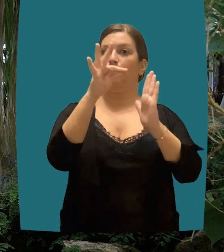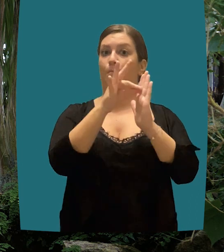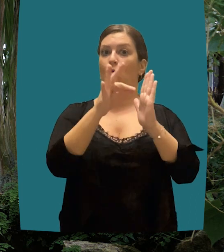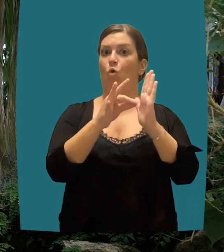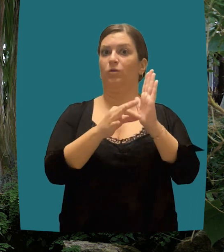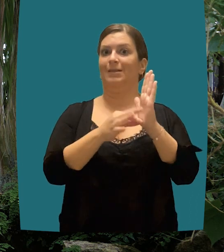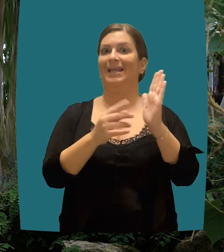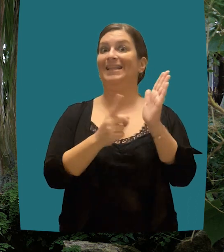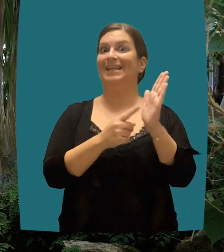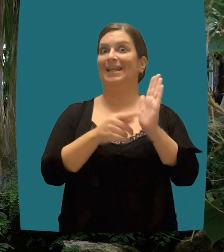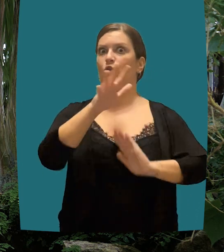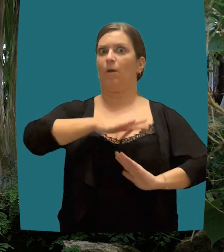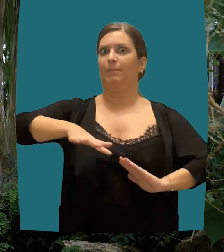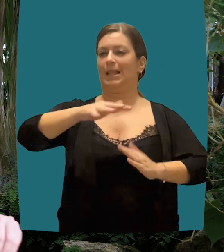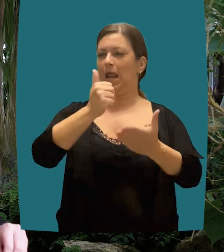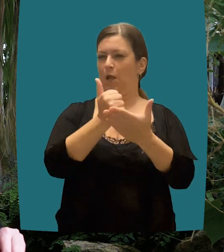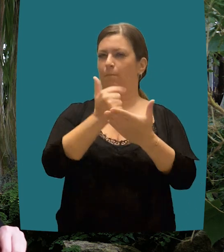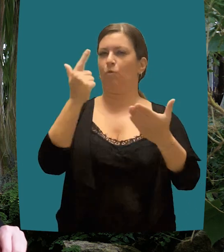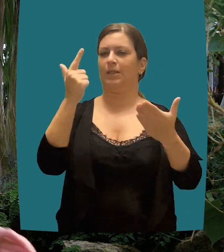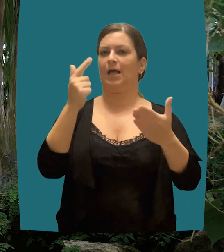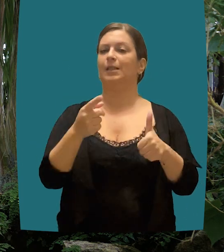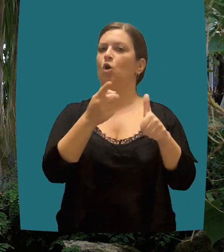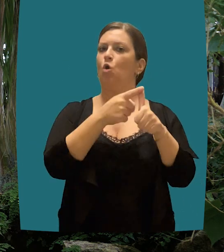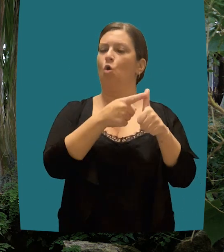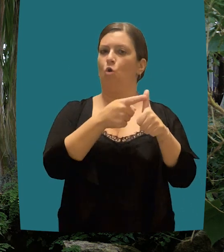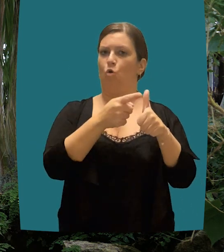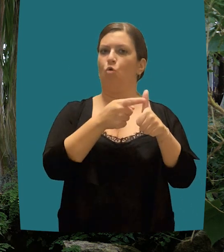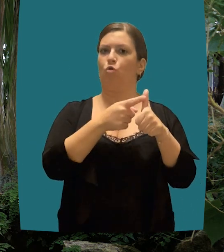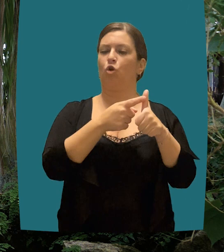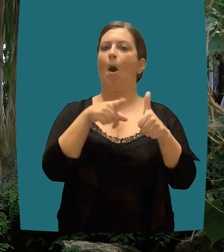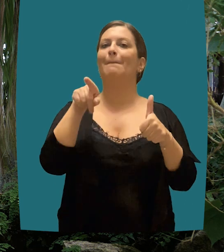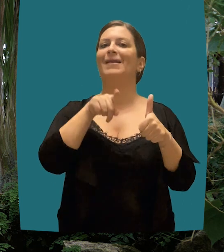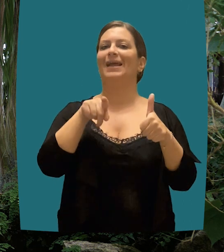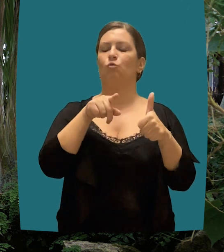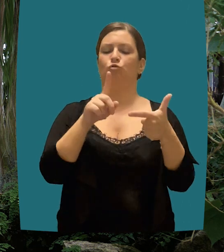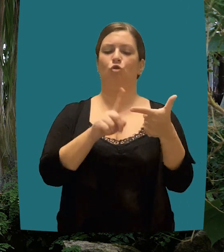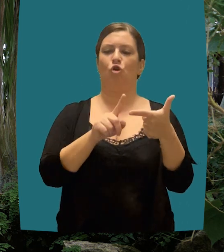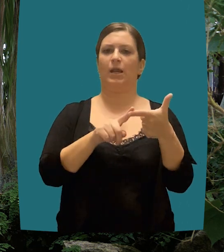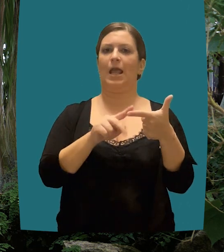the appropriate precautions, precautionary principle, precautions that will necessarily have to be more incisive